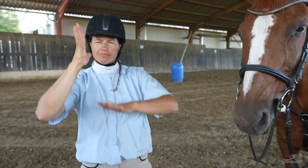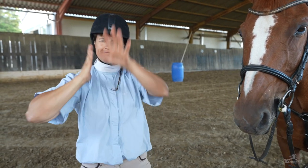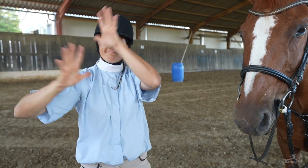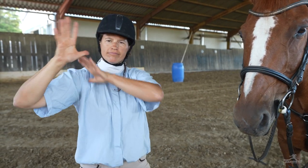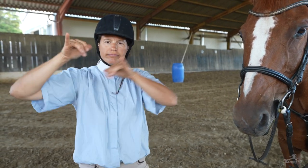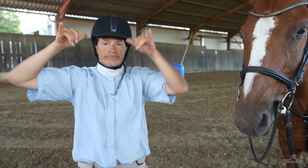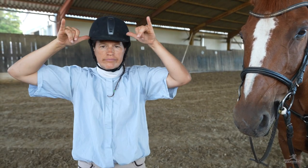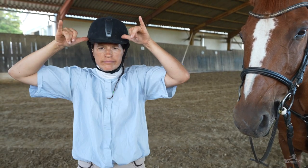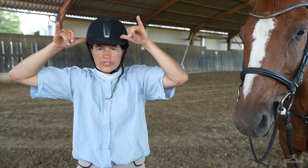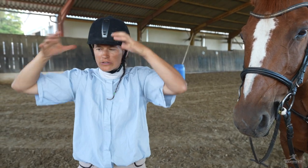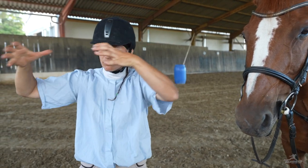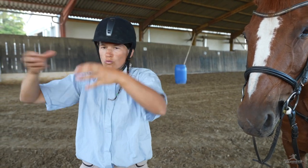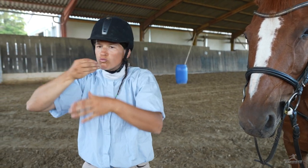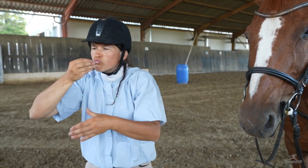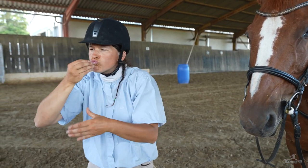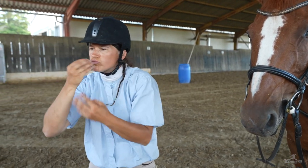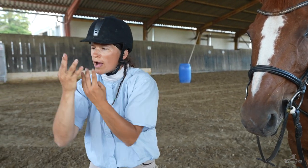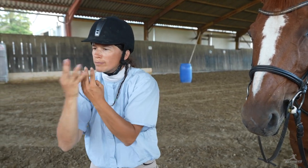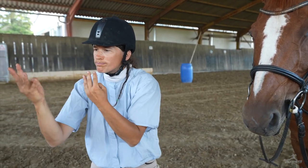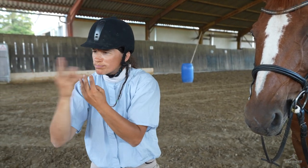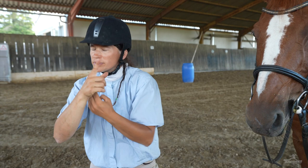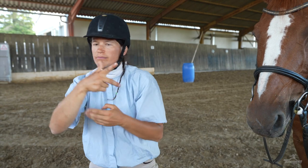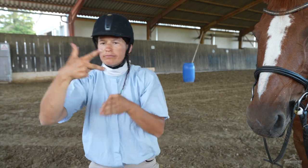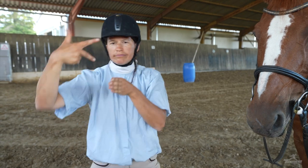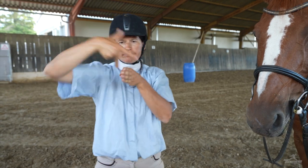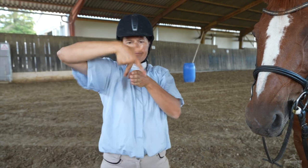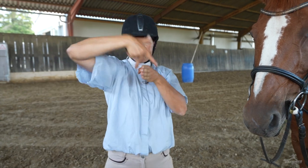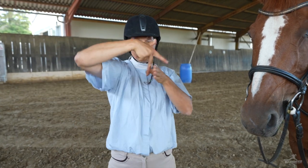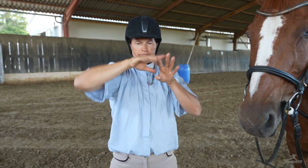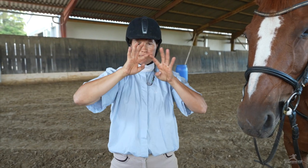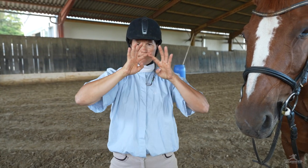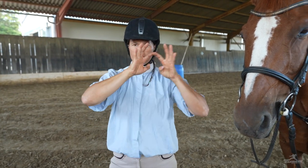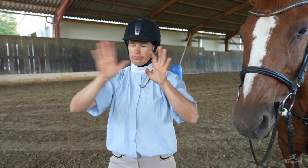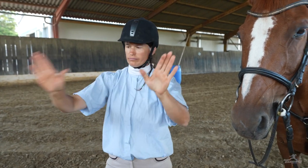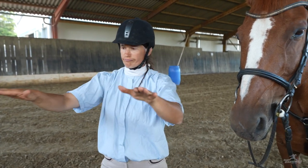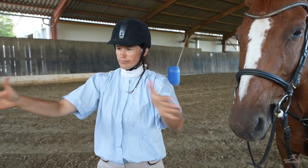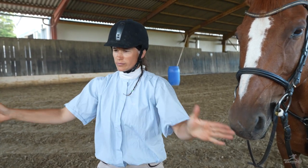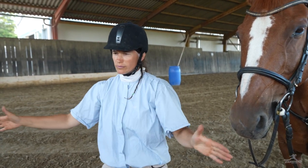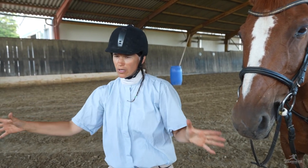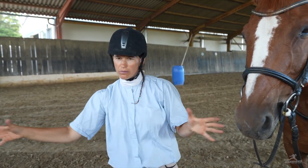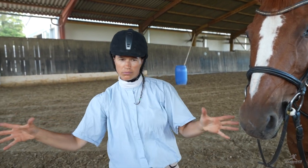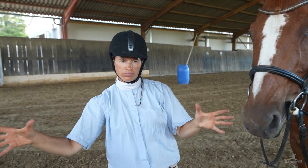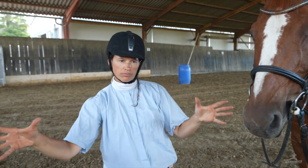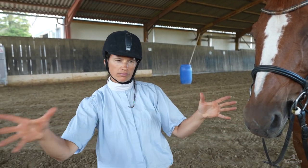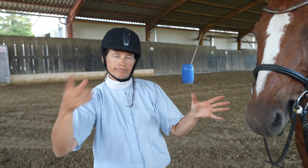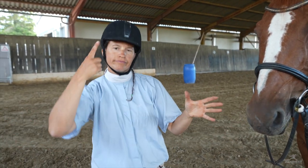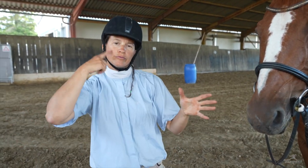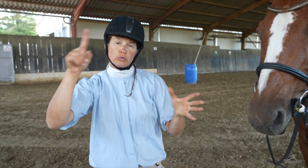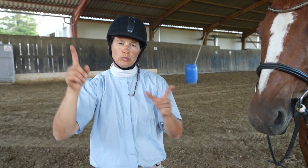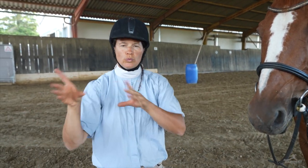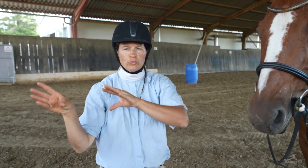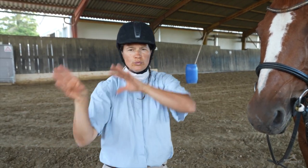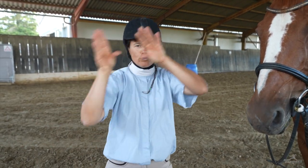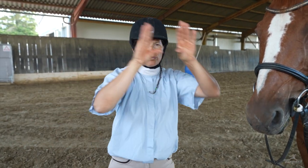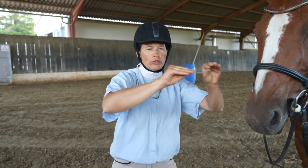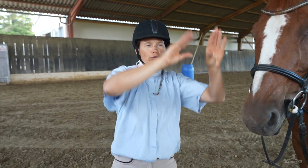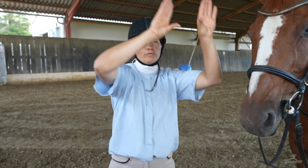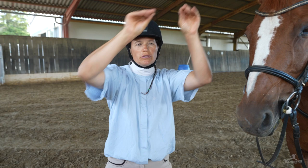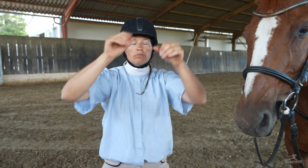A common path was farming, which called for riding horses in order to corral livestock.